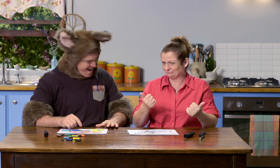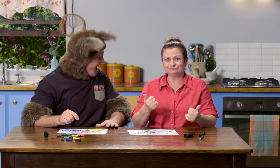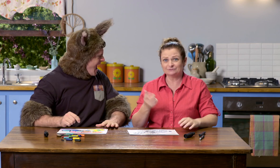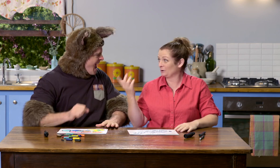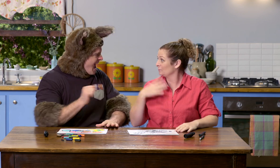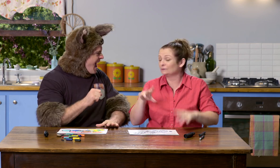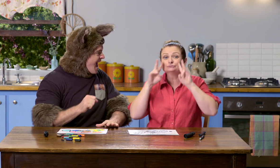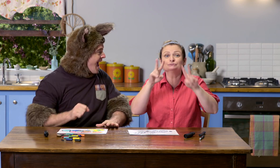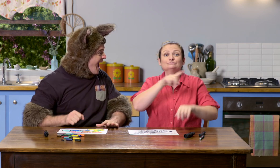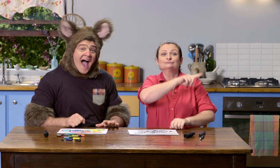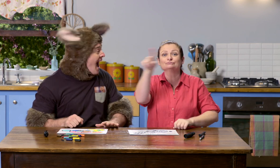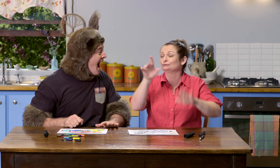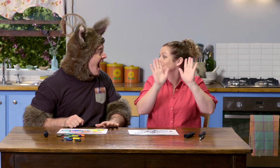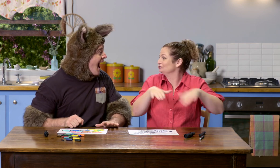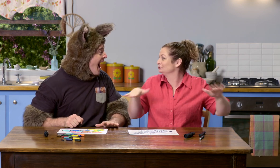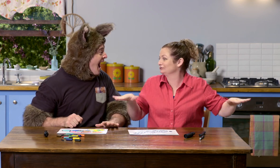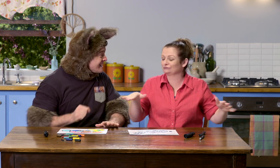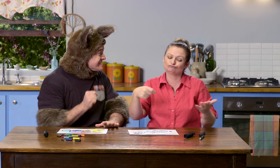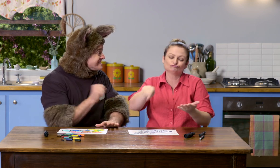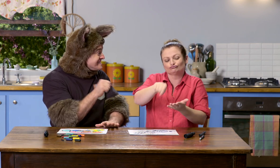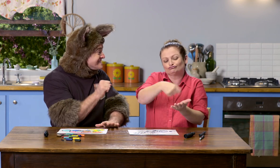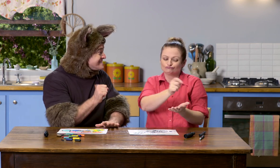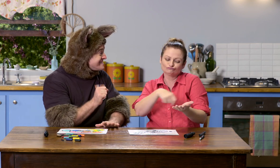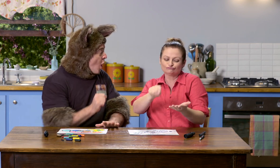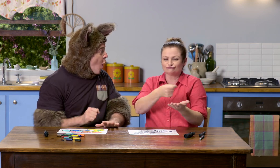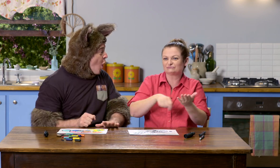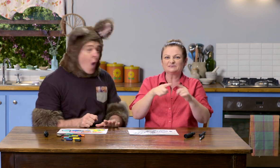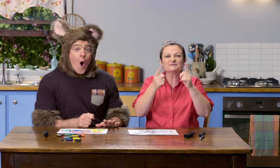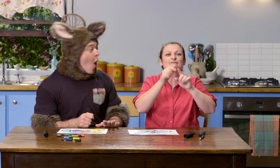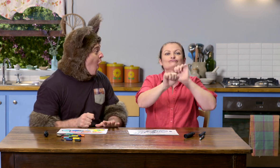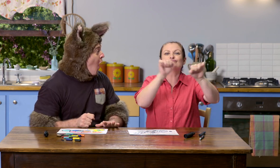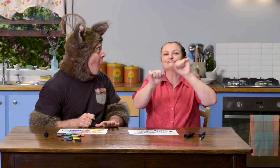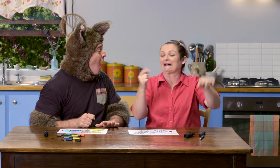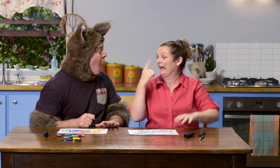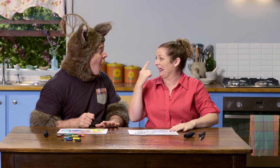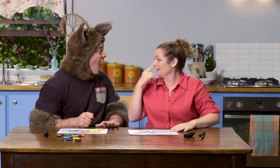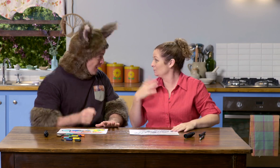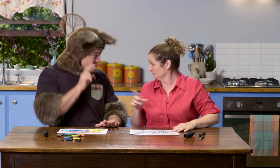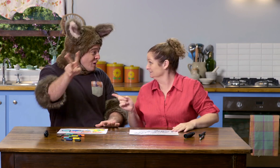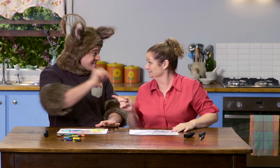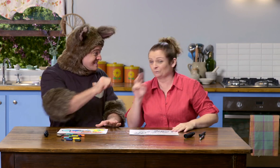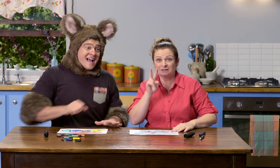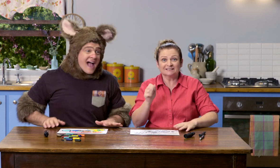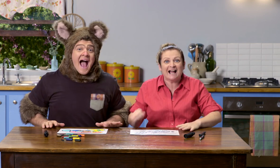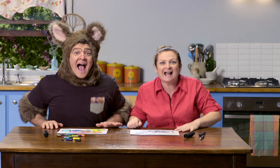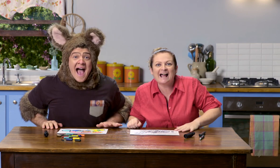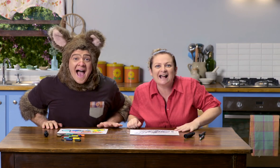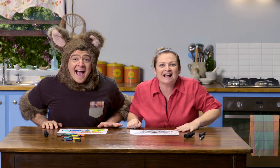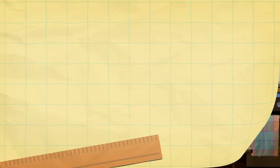Would you like to watch some children taking a line for a walk and making different shapes? Shall we watch? Yeah, let's watch.